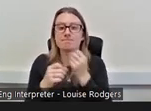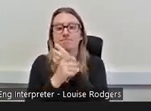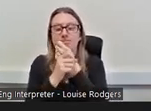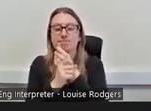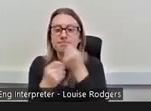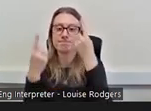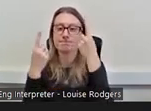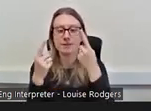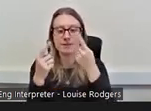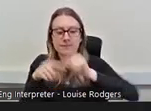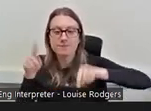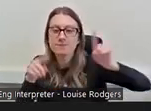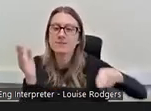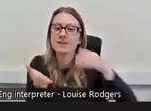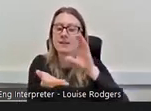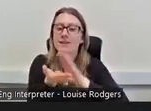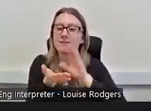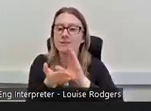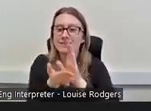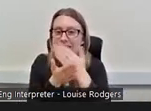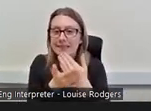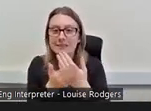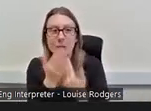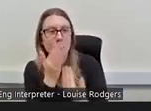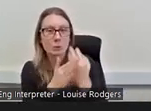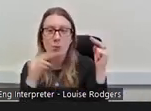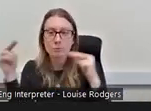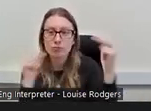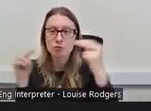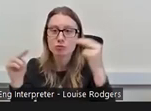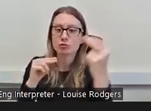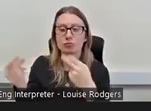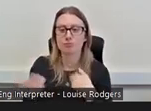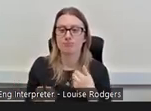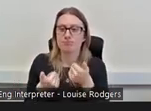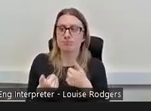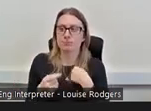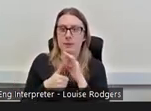and getting different approaches and perspectives, so I applied and I was successful. So I was a